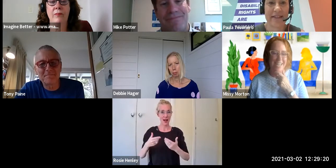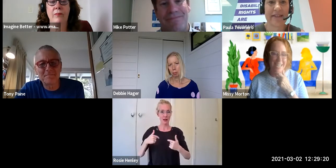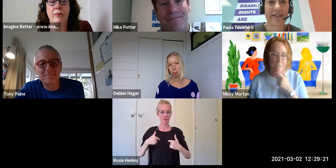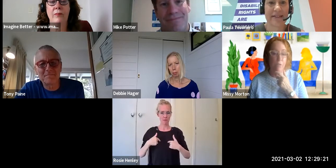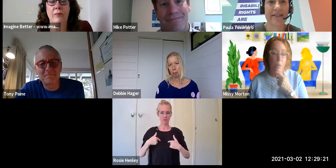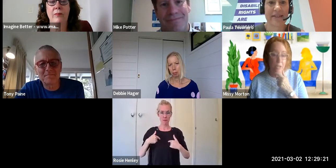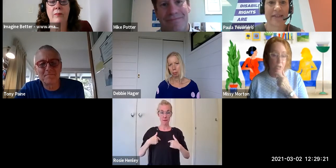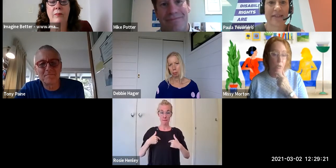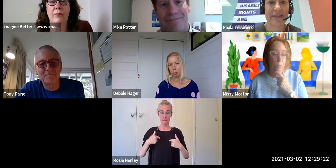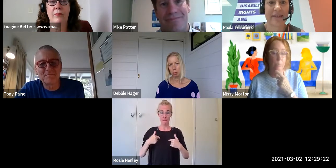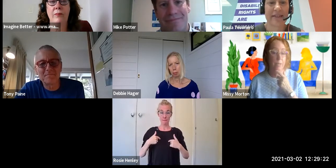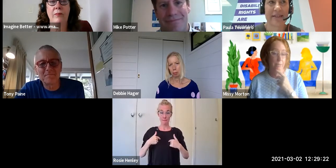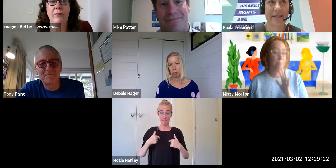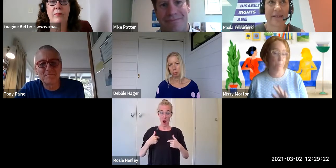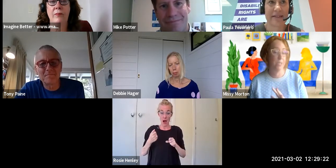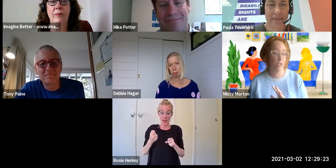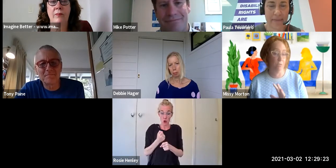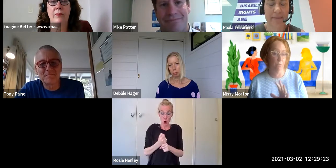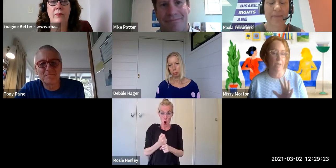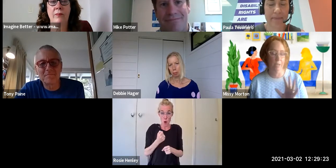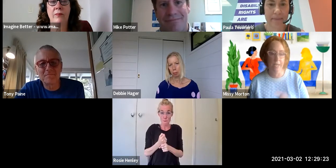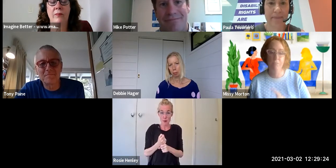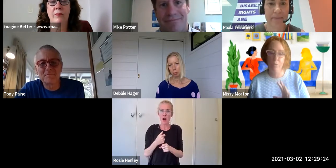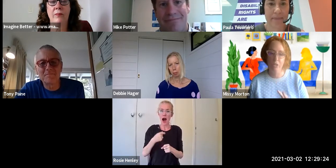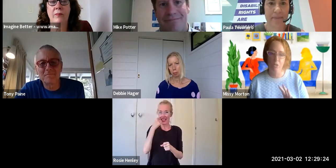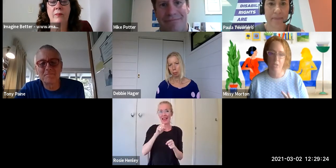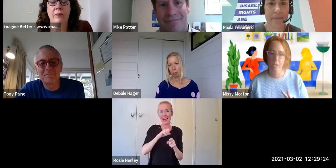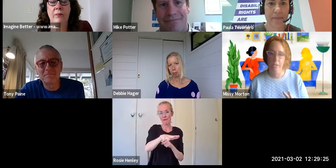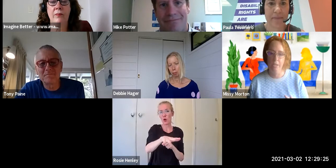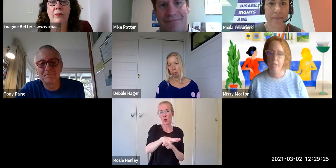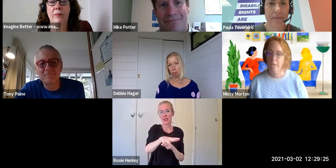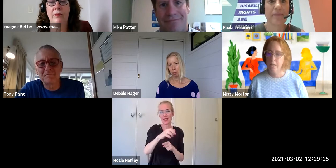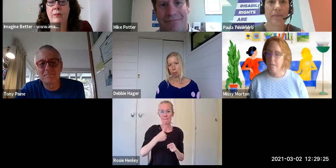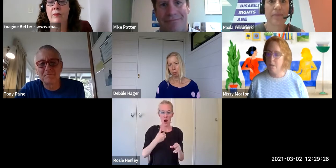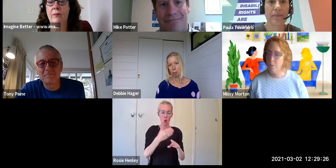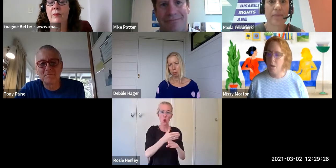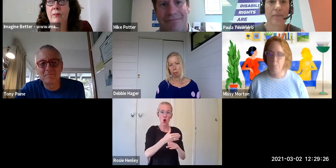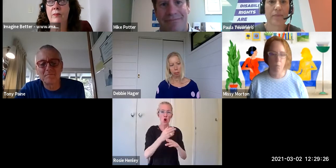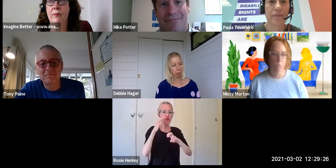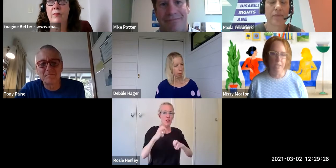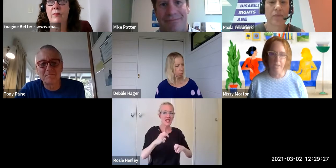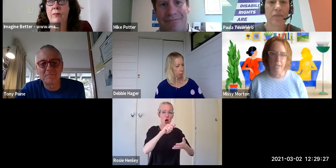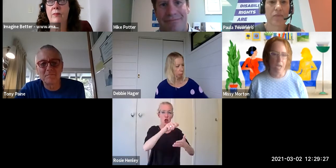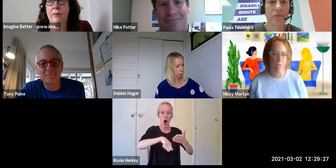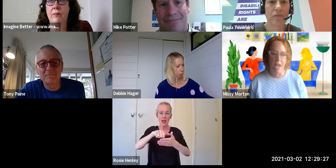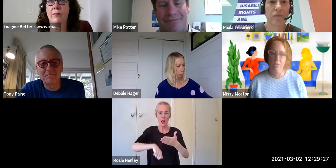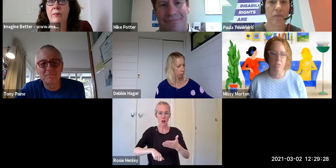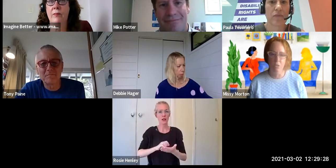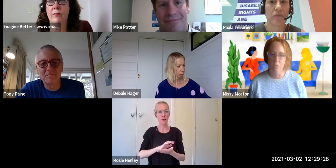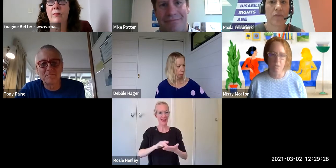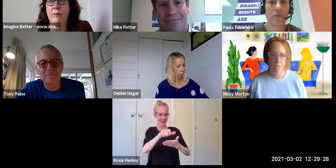in an influential position right, in an influential agency so I probably see a thousand students